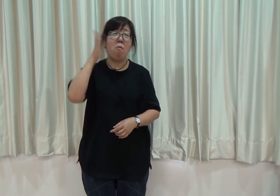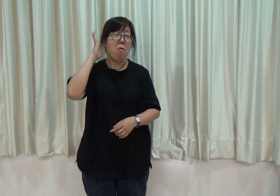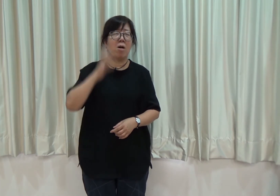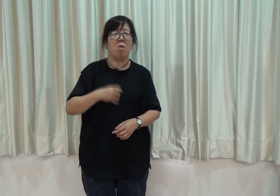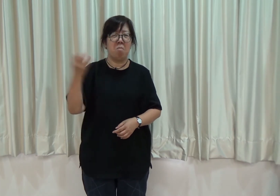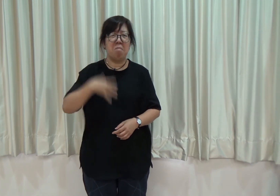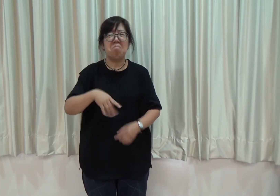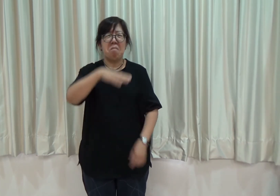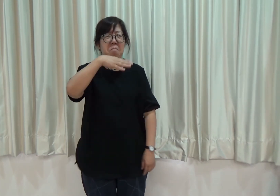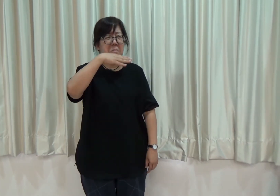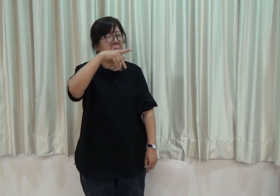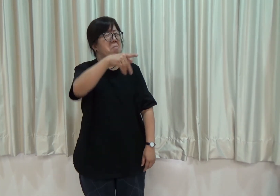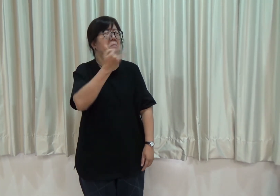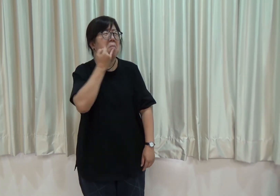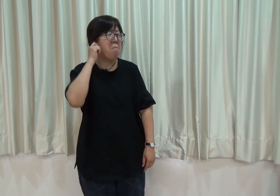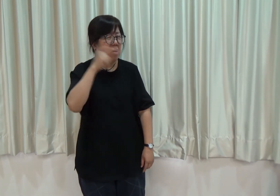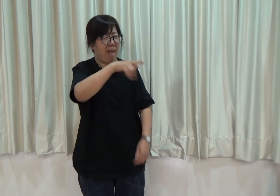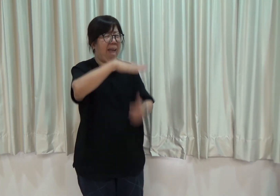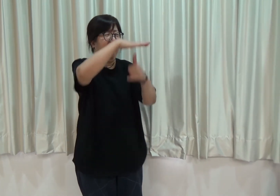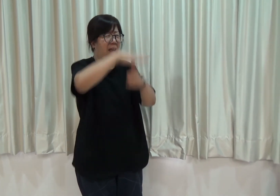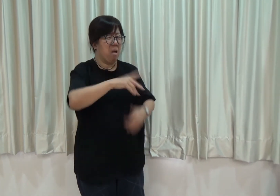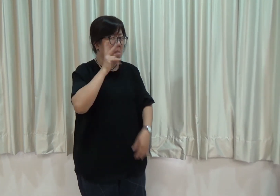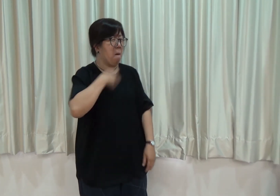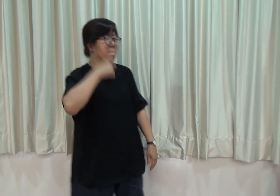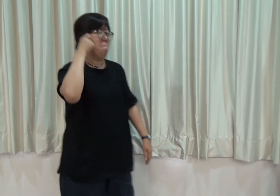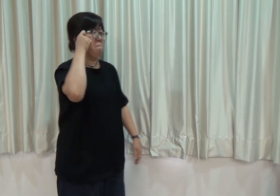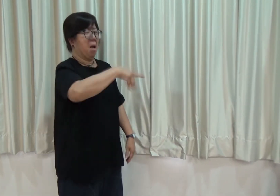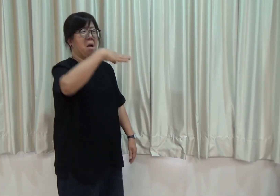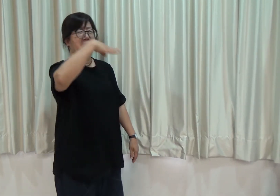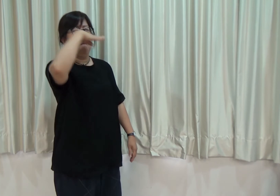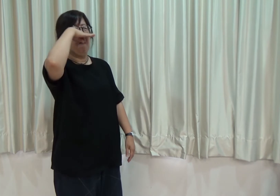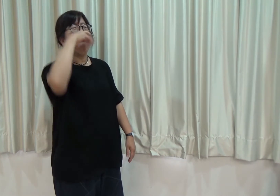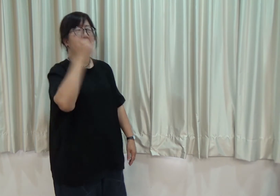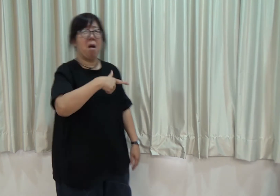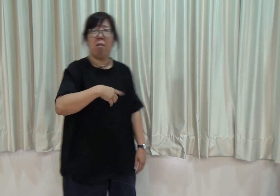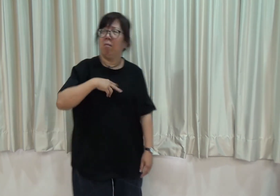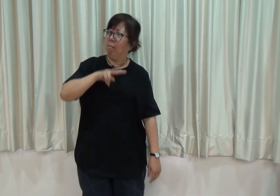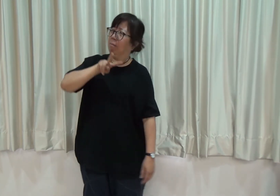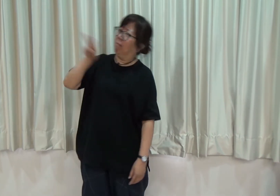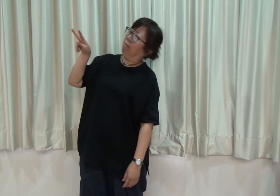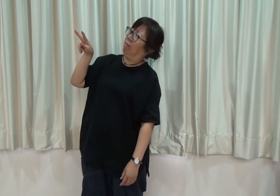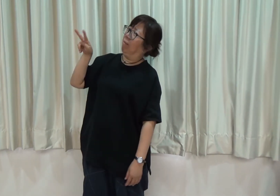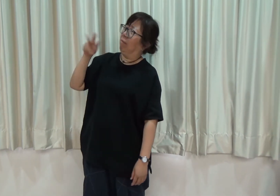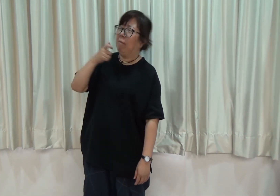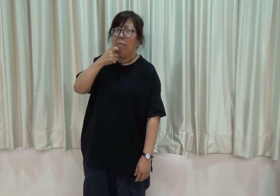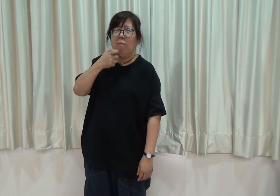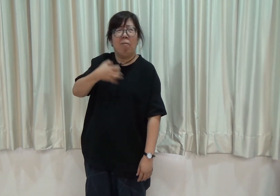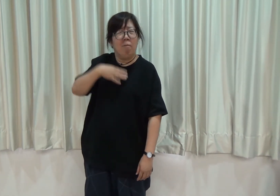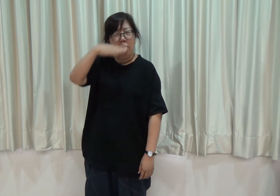“Sis, you are too short. I am much taller than you. You are only as tall as my nose” I like this idea